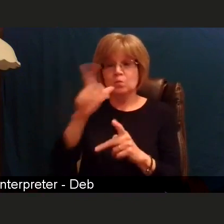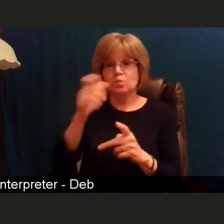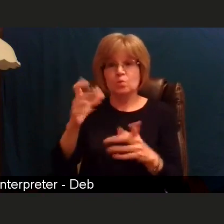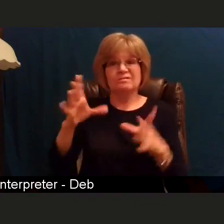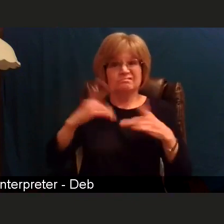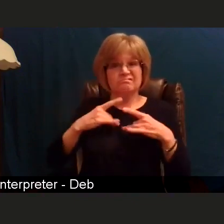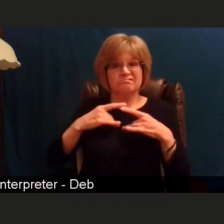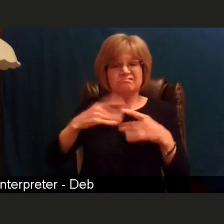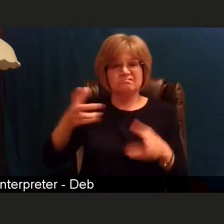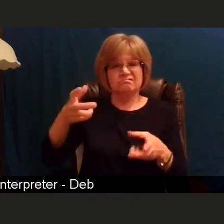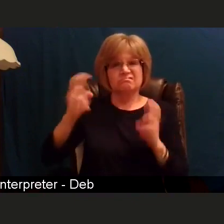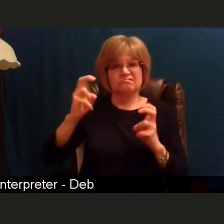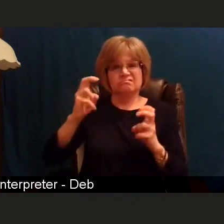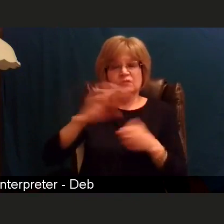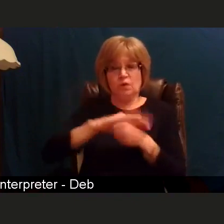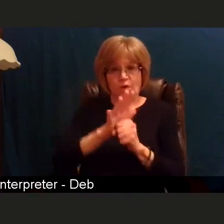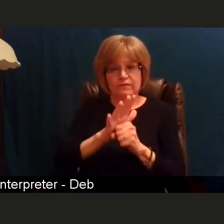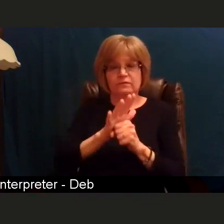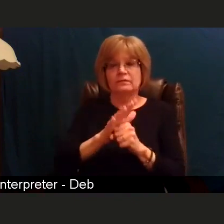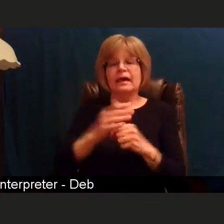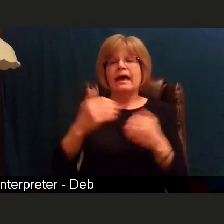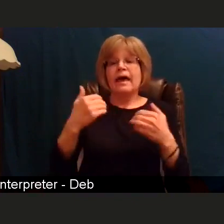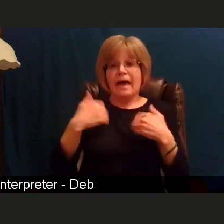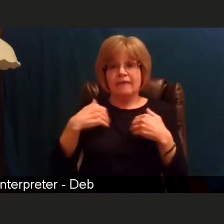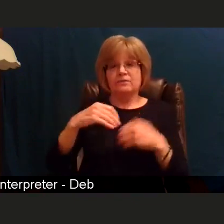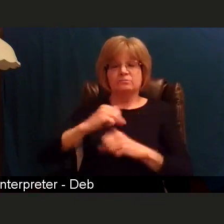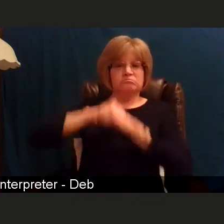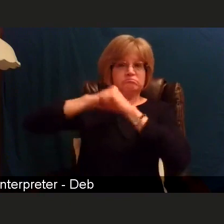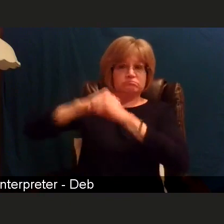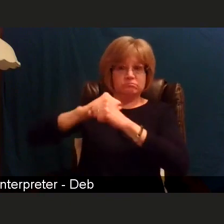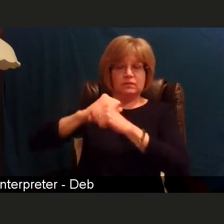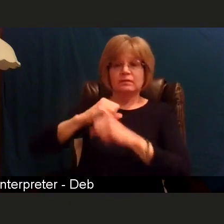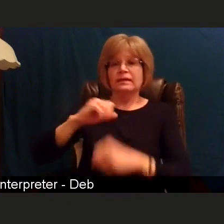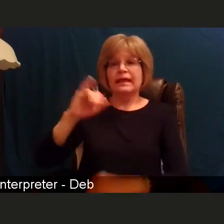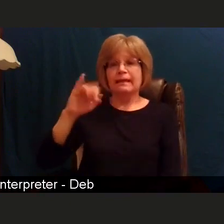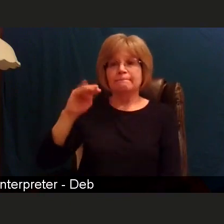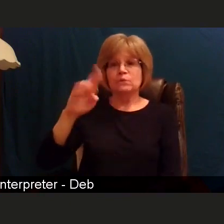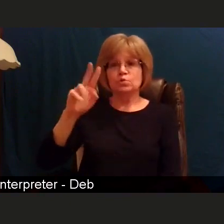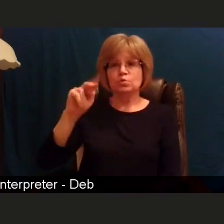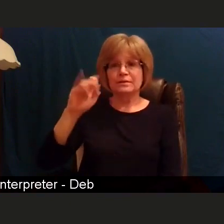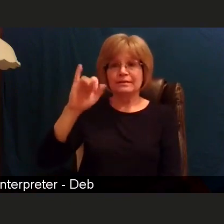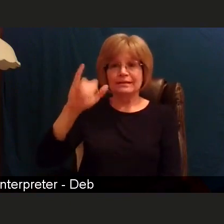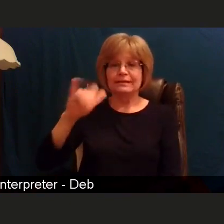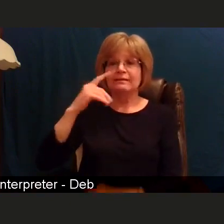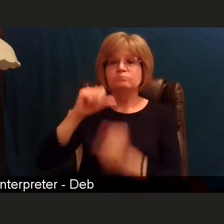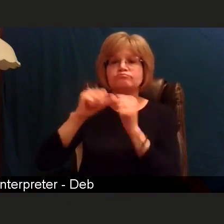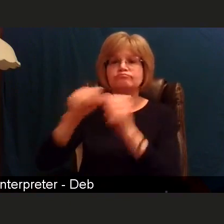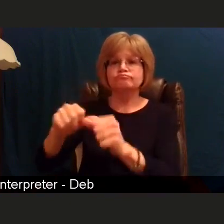will have immunity at least for three months, and I imagine that over the course of the next few weeks